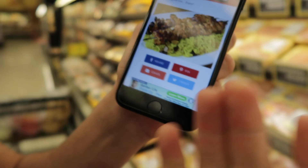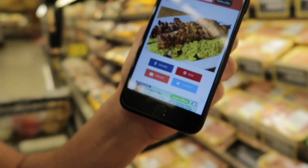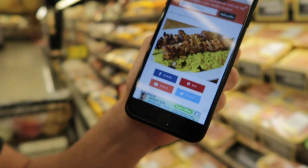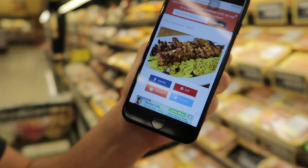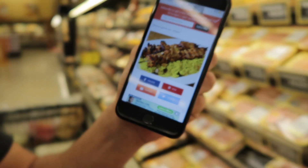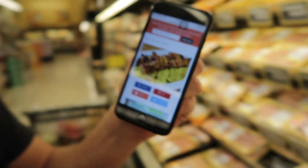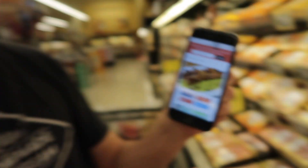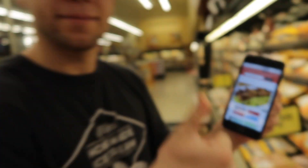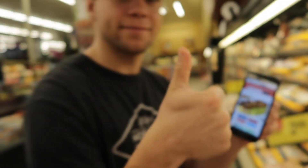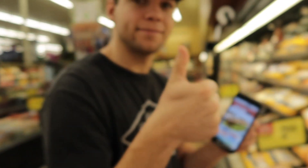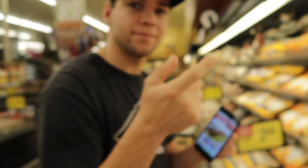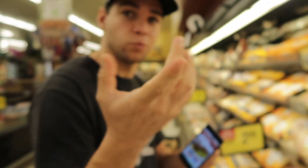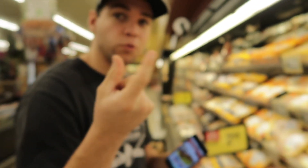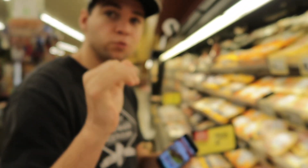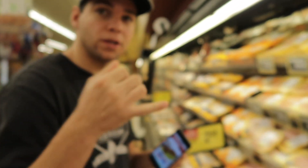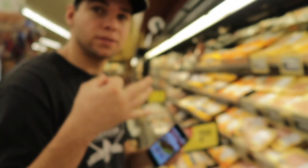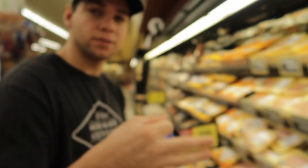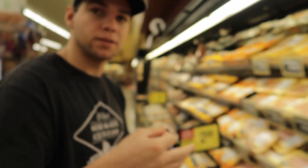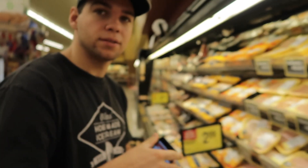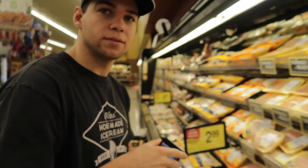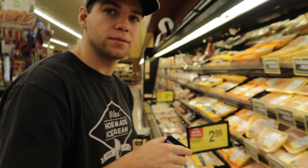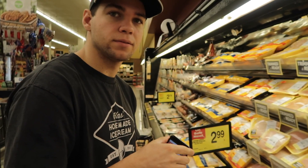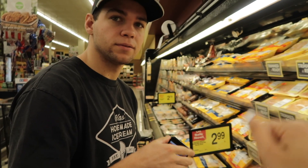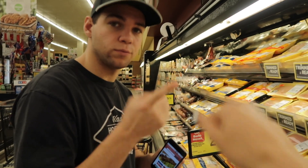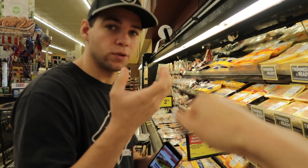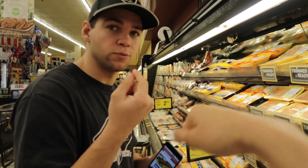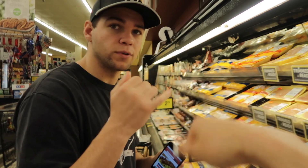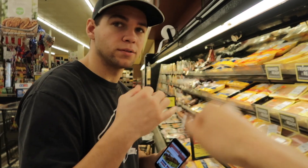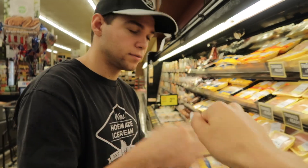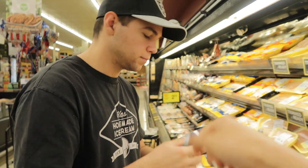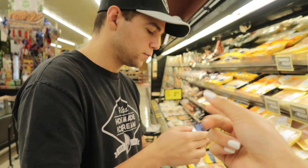Looks good Do you want to do that instead? E: yeah yeah yeah